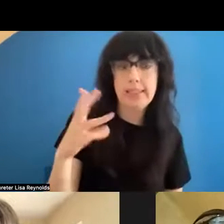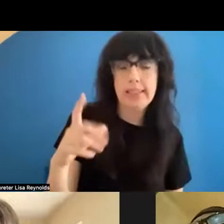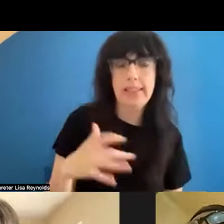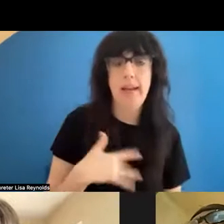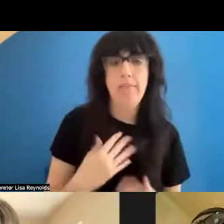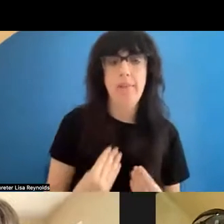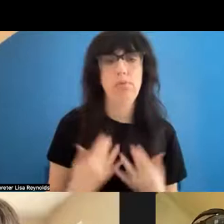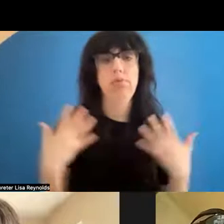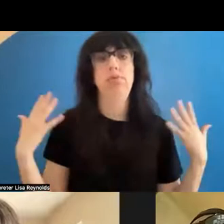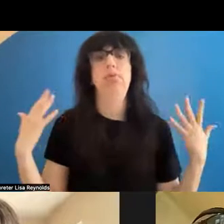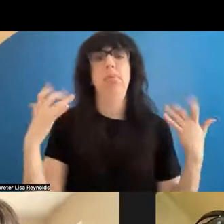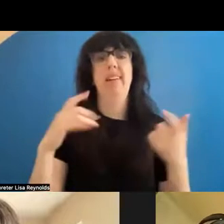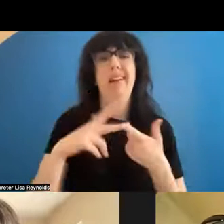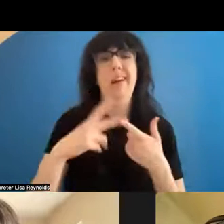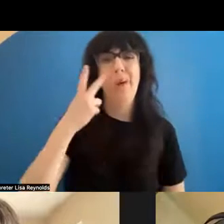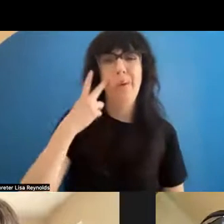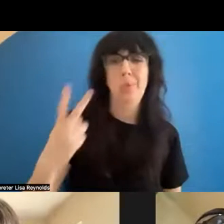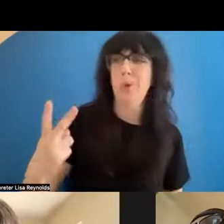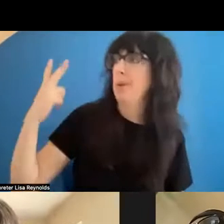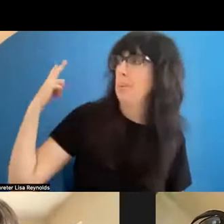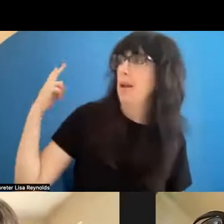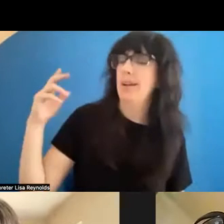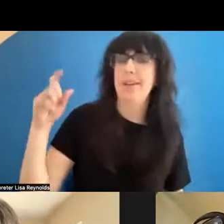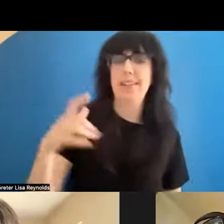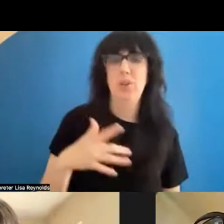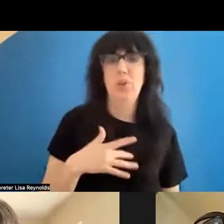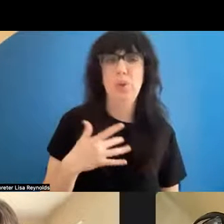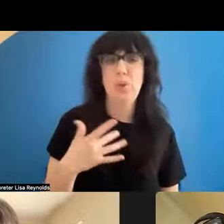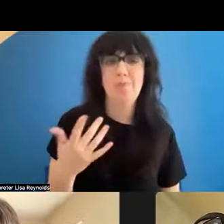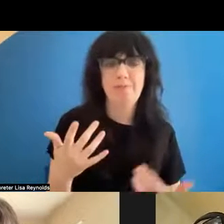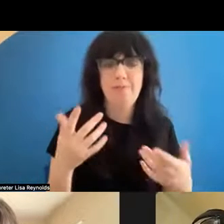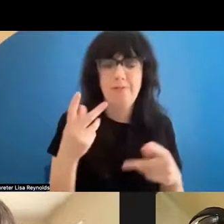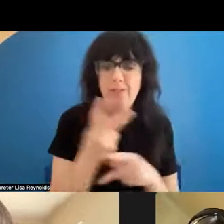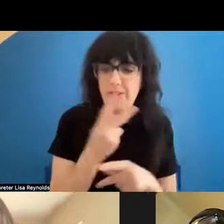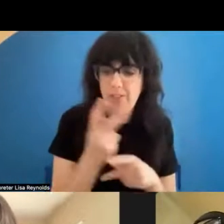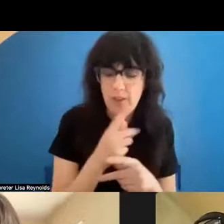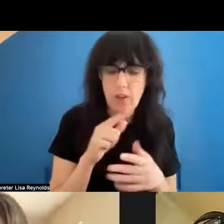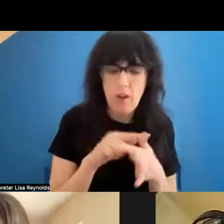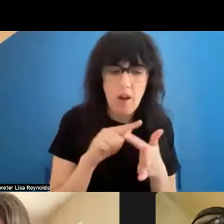, being 16 it was thrilling, but now I'm looking back on it. And I need to fill in gaps to what